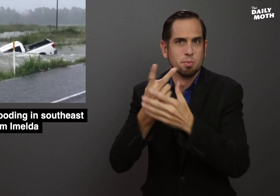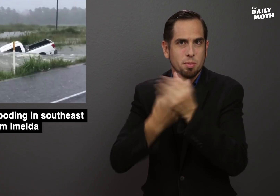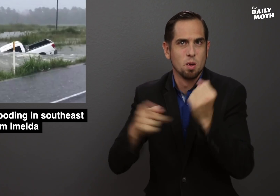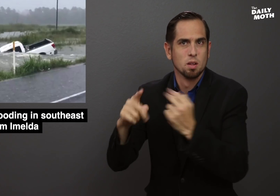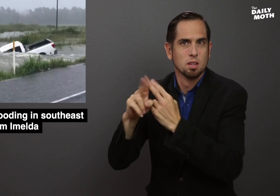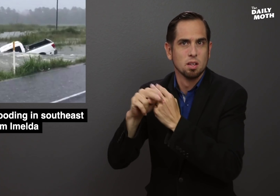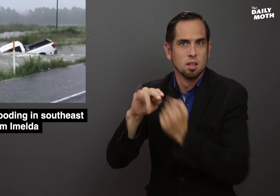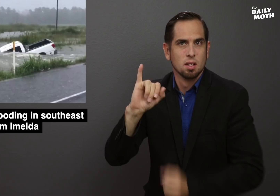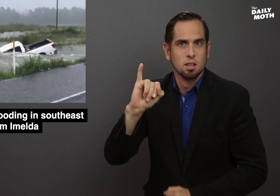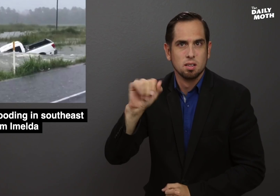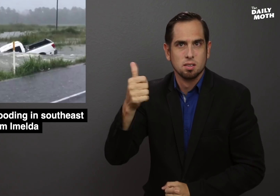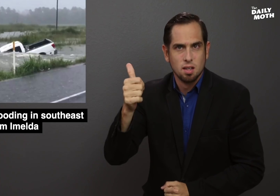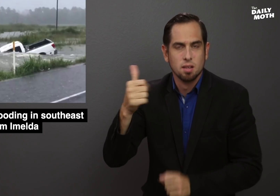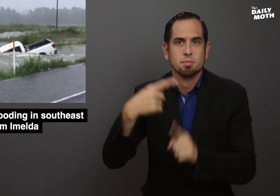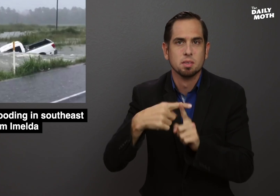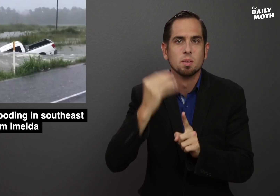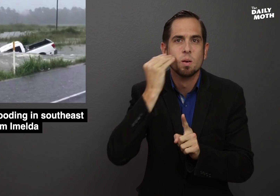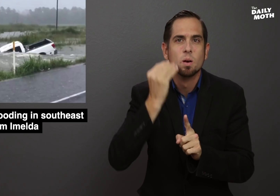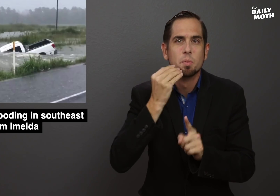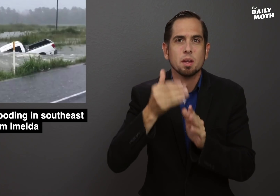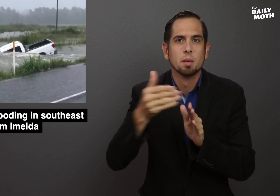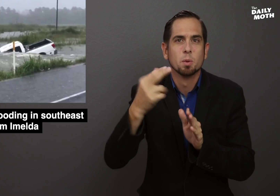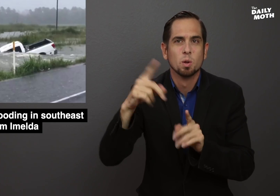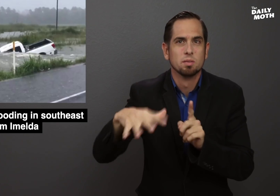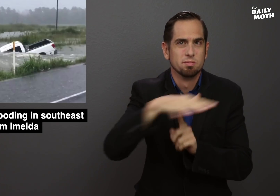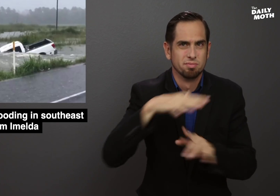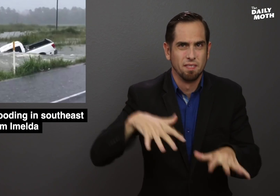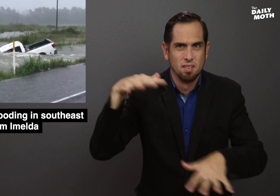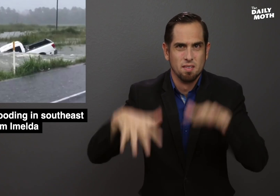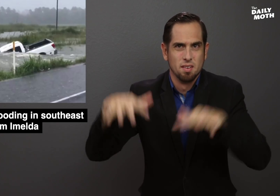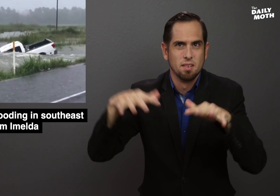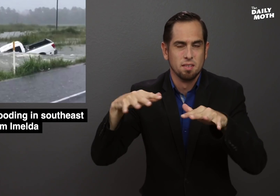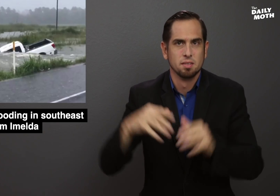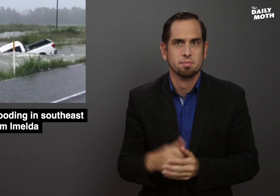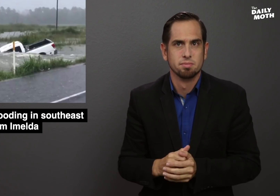I-10 and in neighborhood homes.